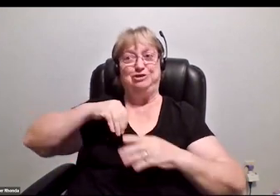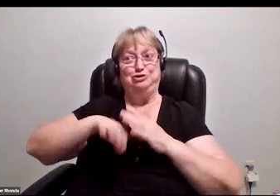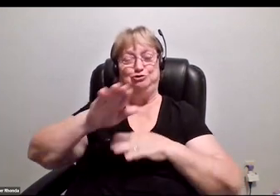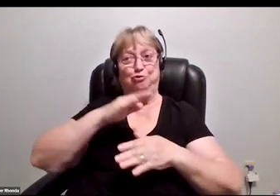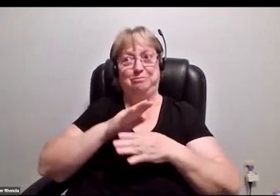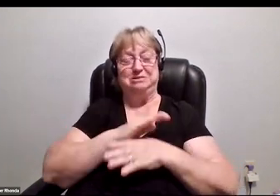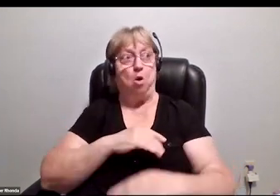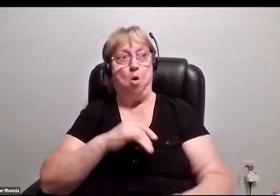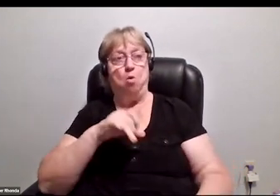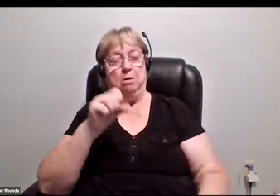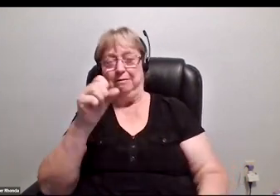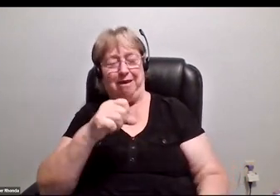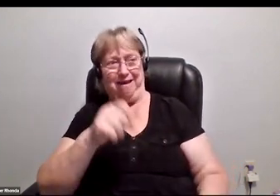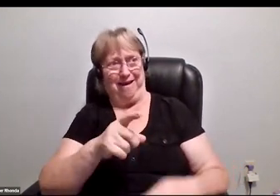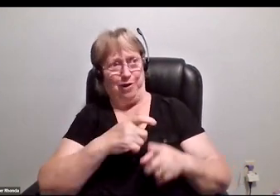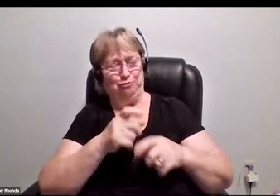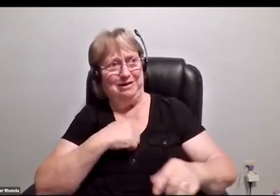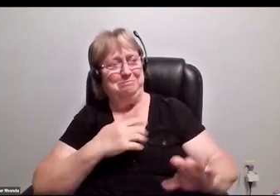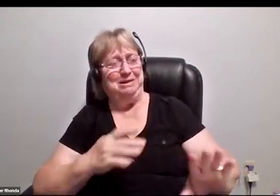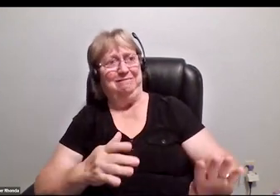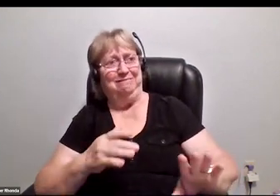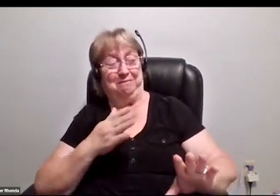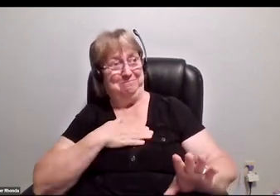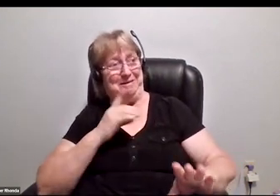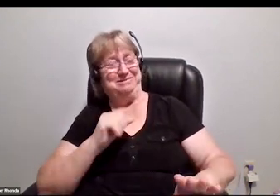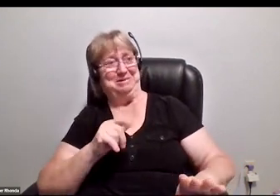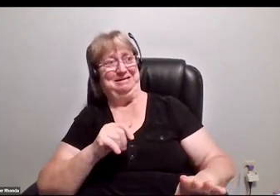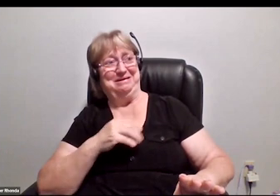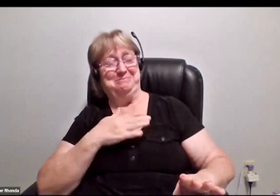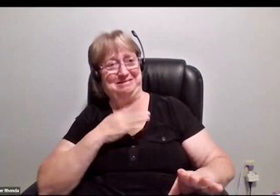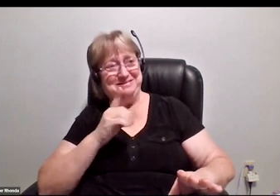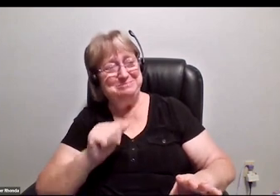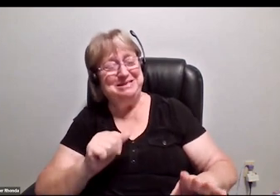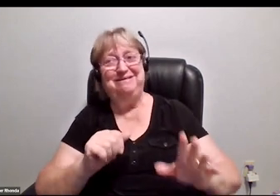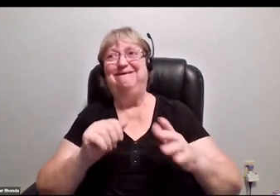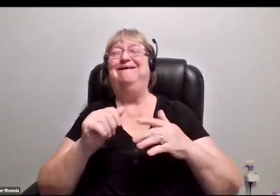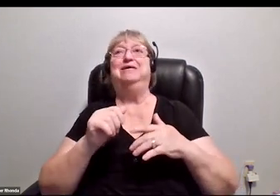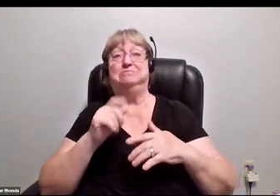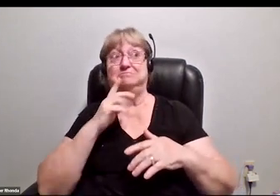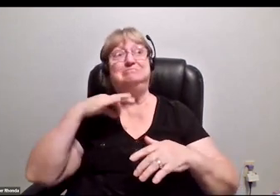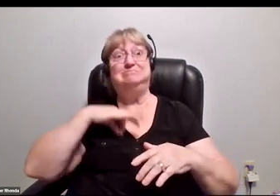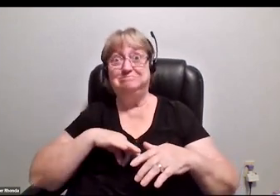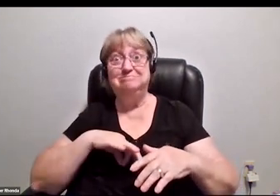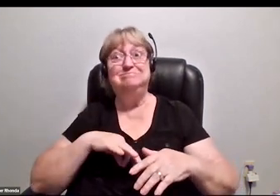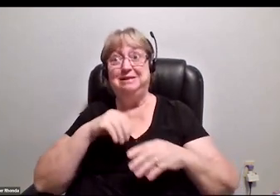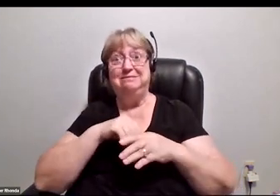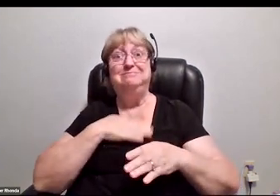Yes. Oh, are you kidding me? My disability has been an advantage in my industry.